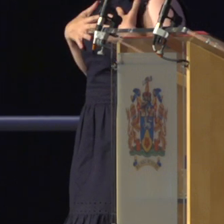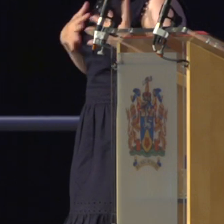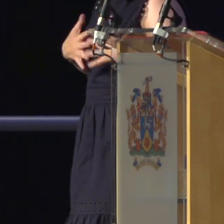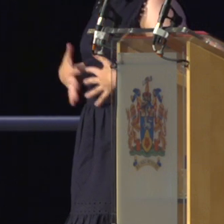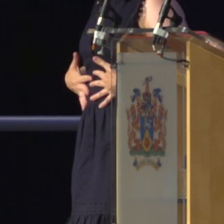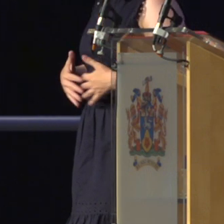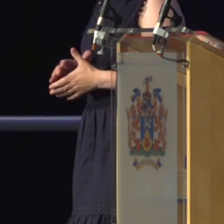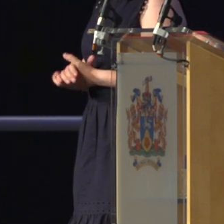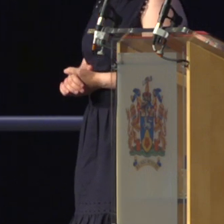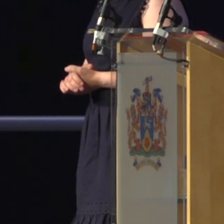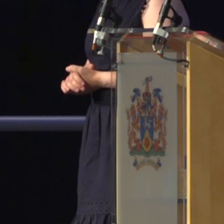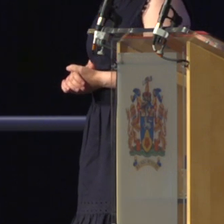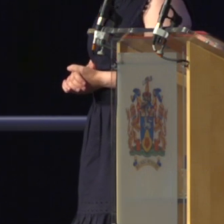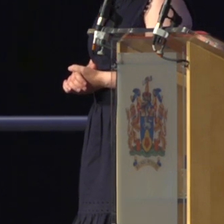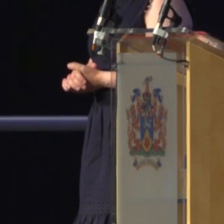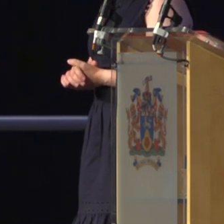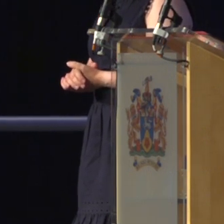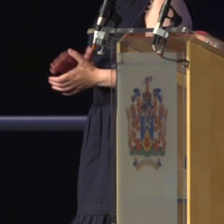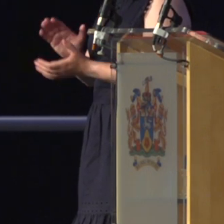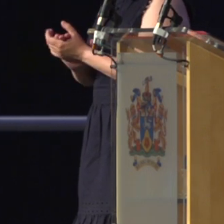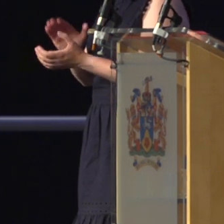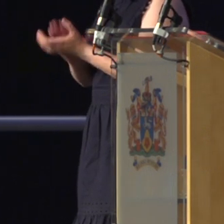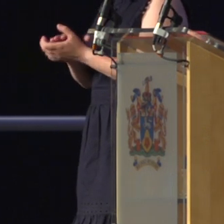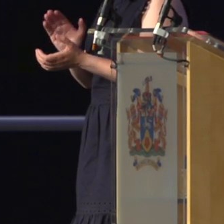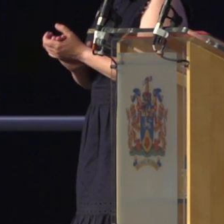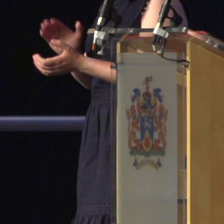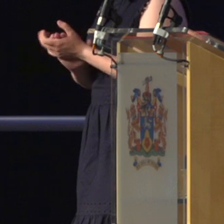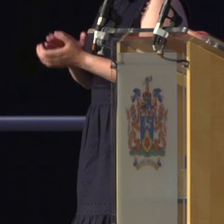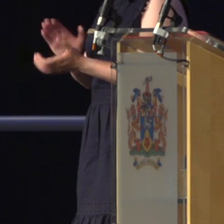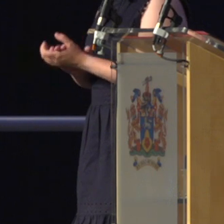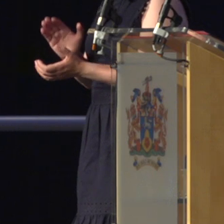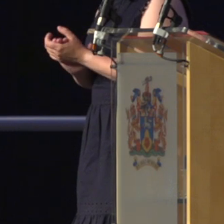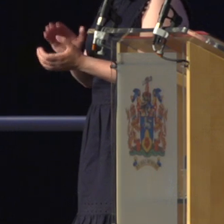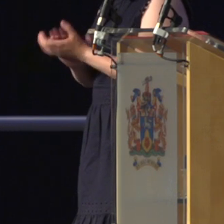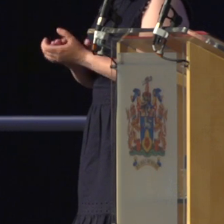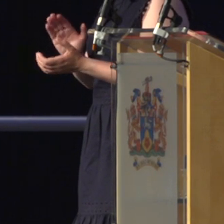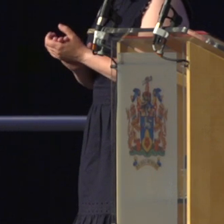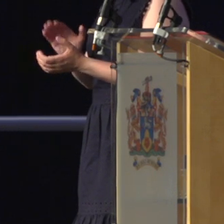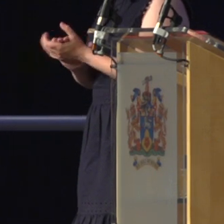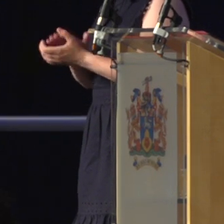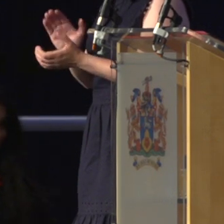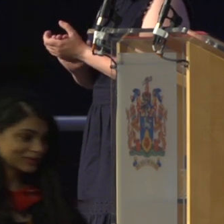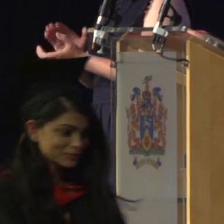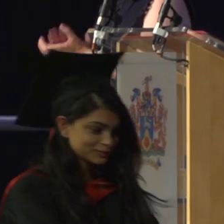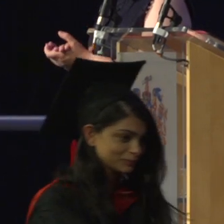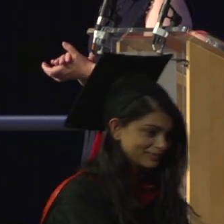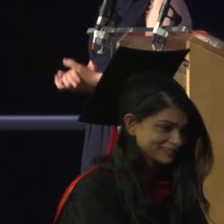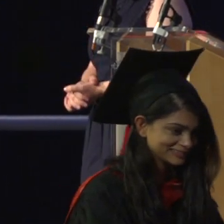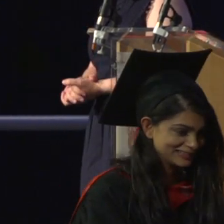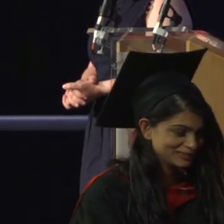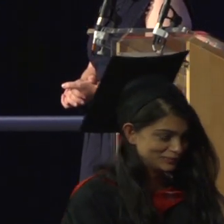Bachelor of Science with Honours in Biology